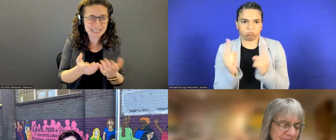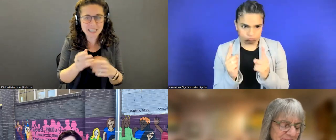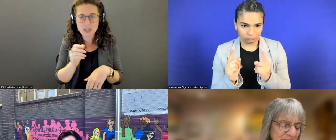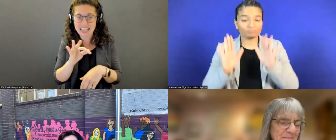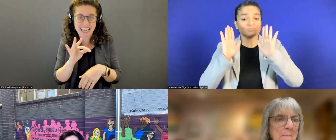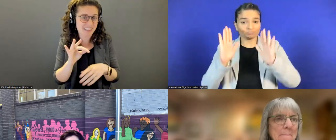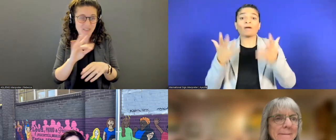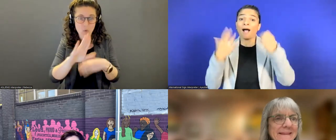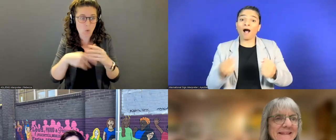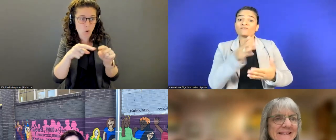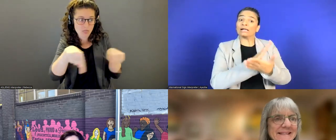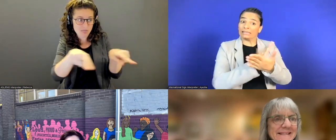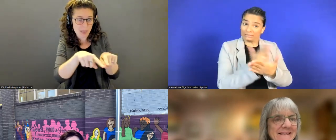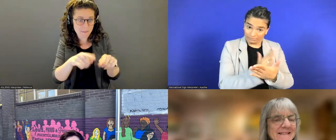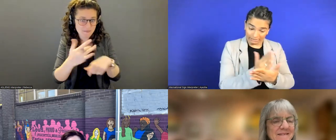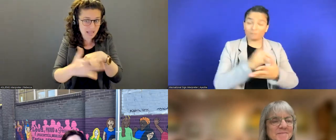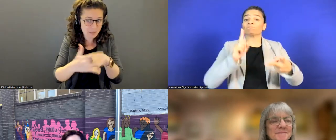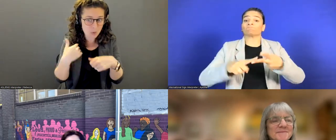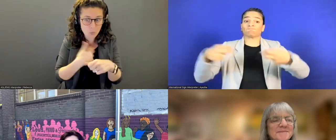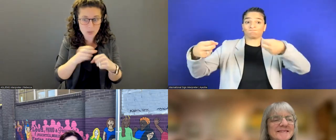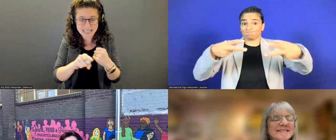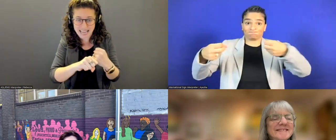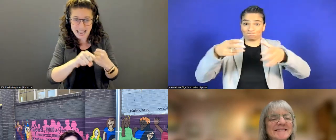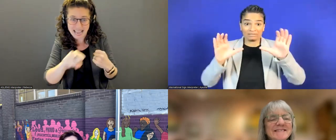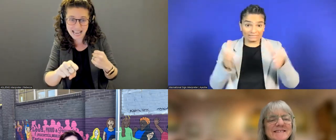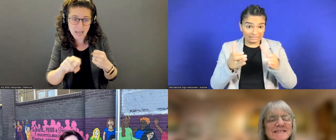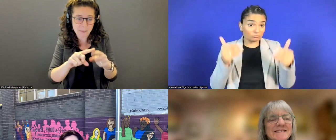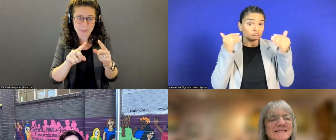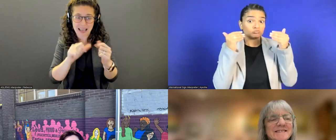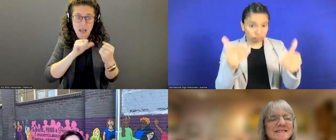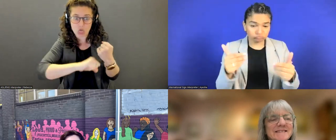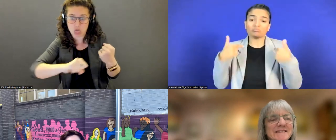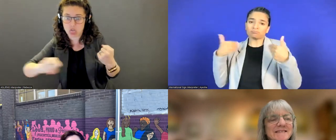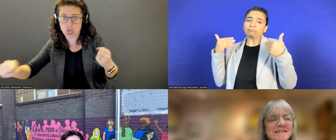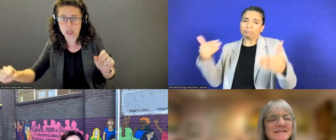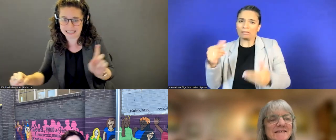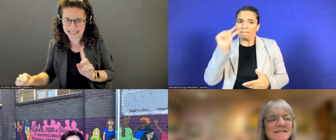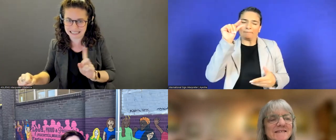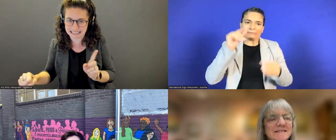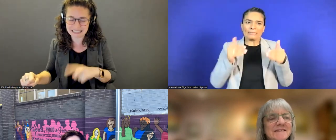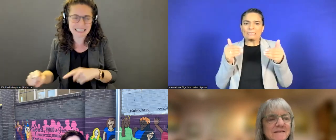go a little bit beyond that. Not too much! But Candice, I want to start with Candice.